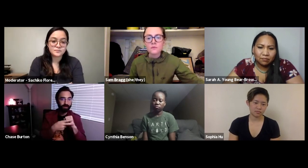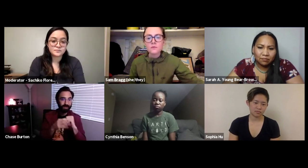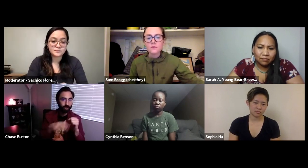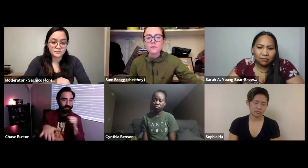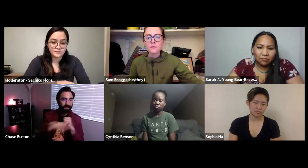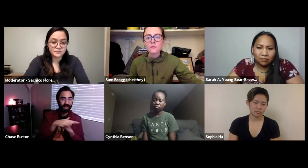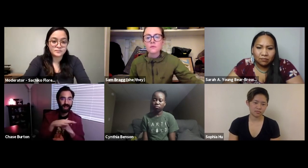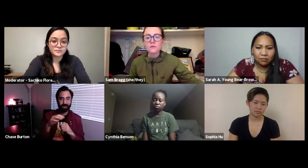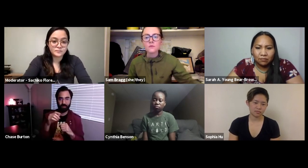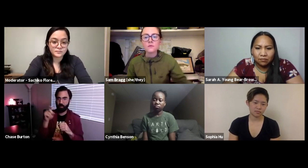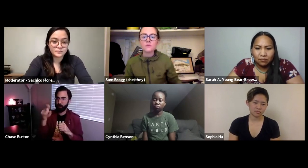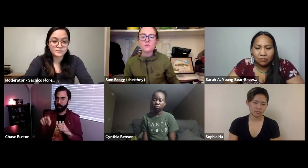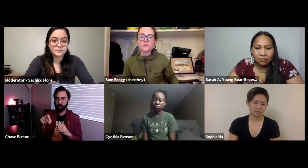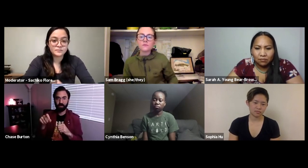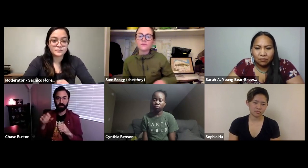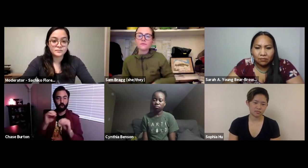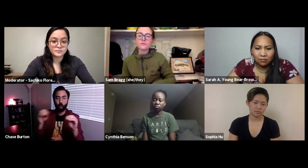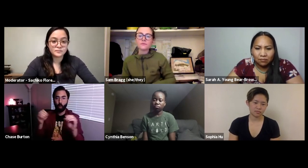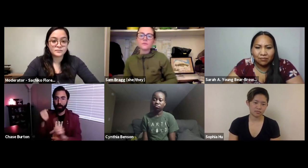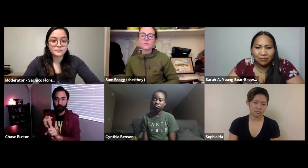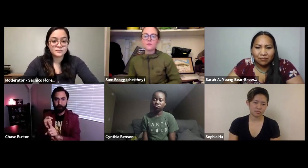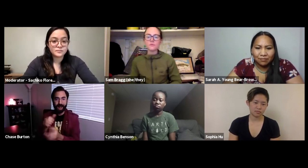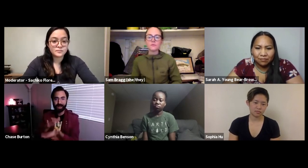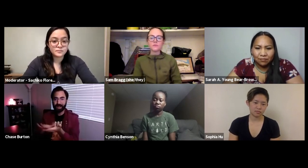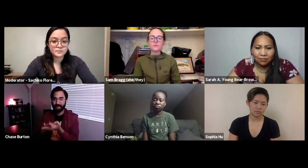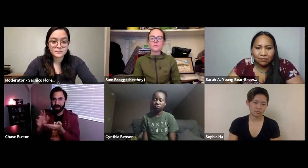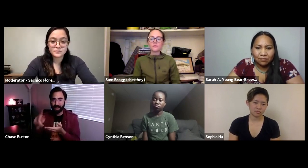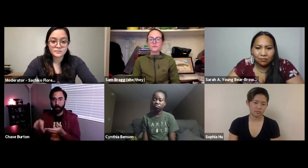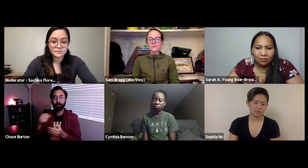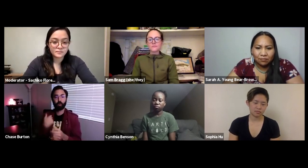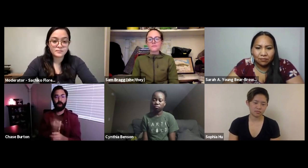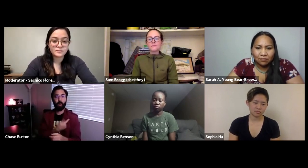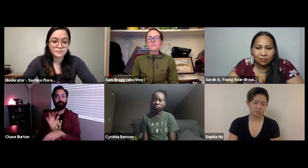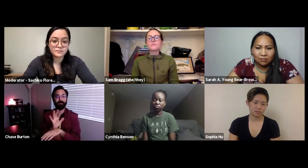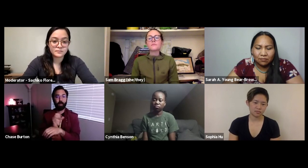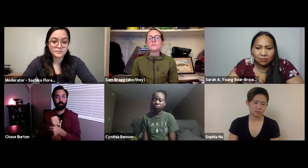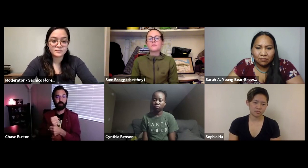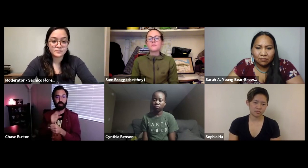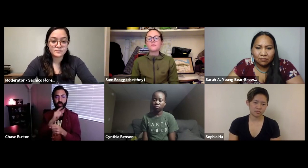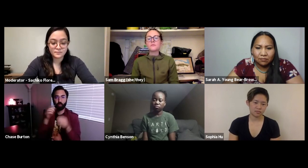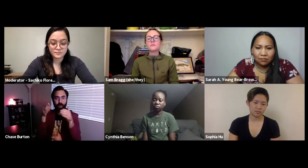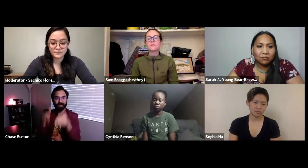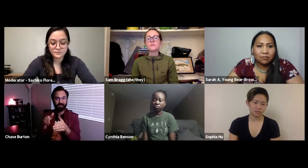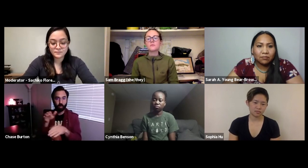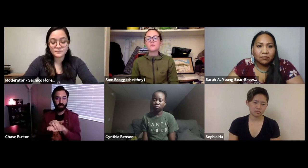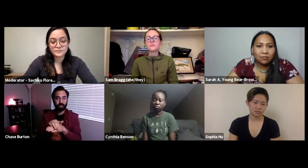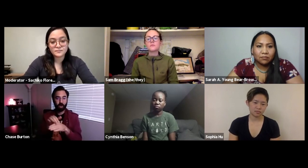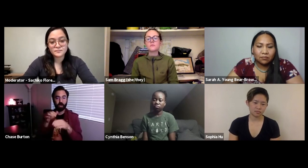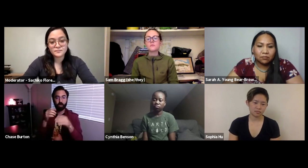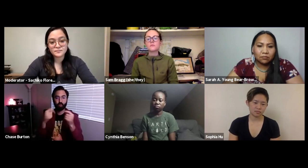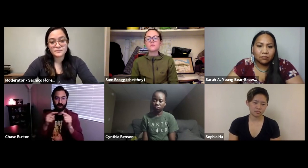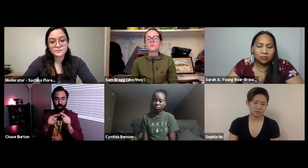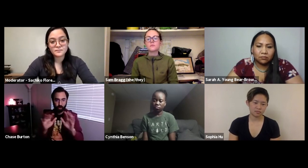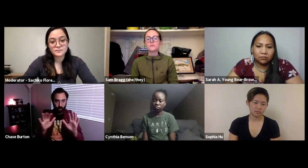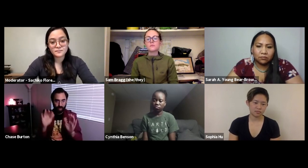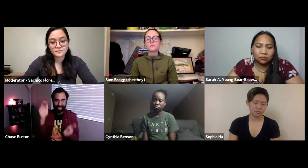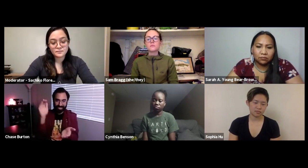you follow the conservation of the land, no impact on the land so we really focused on